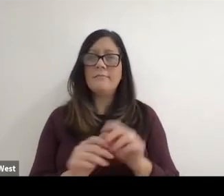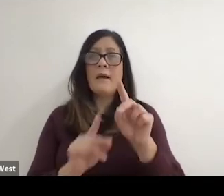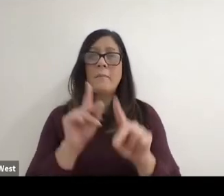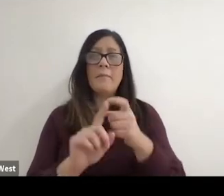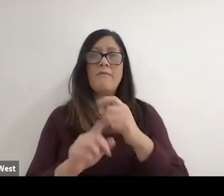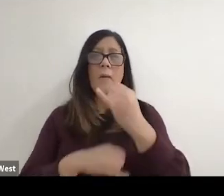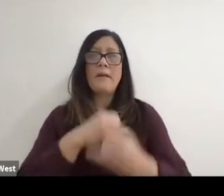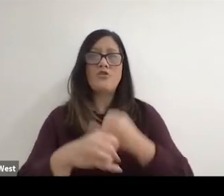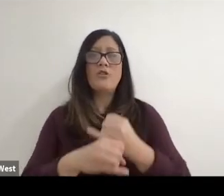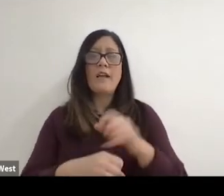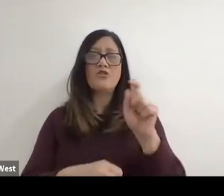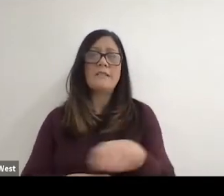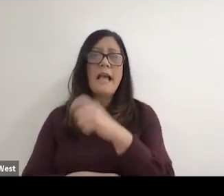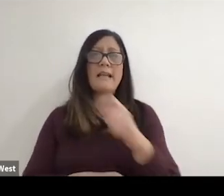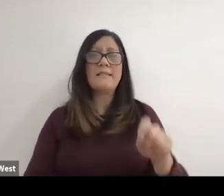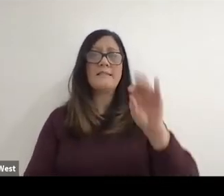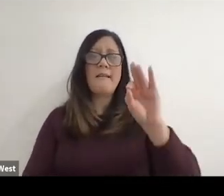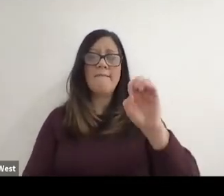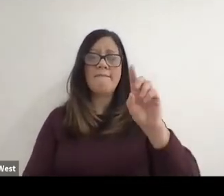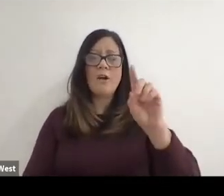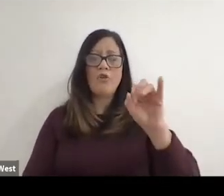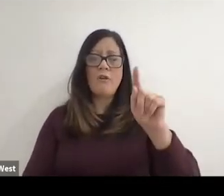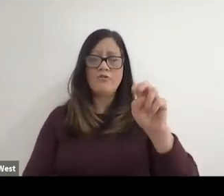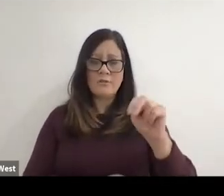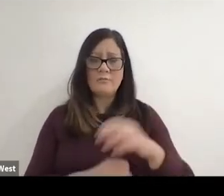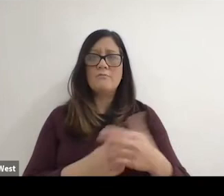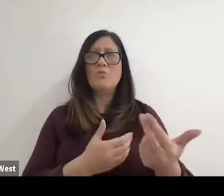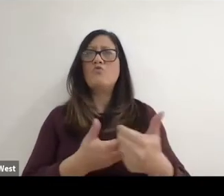People from the International Tennis Federation starting to come to our meetings,